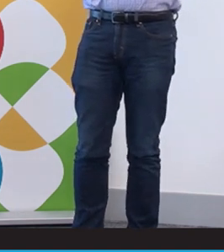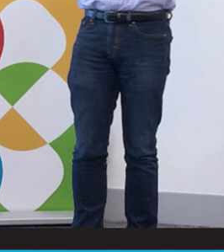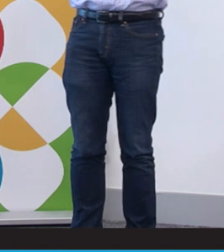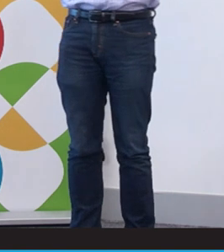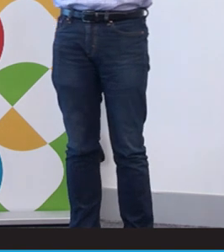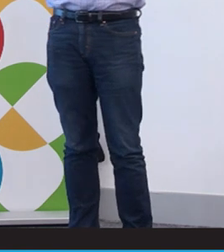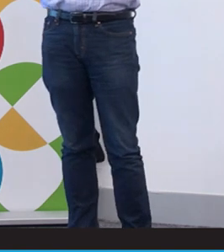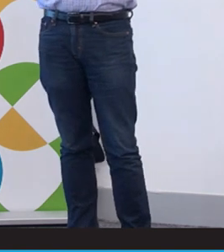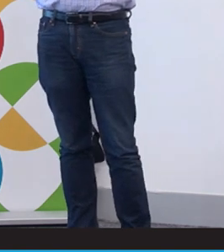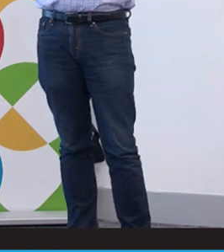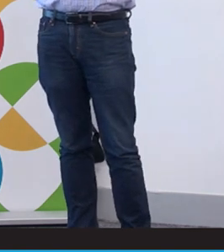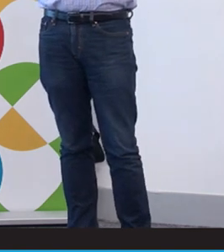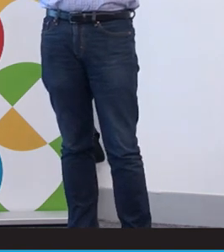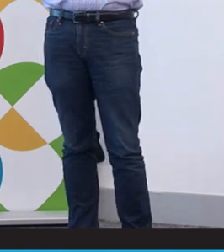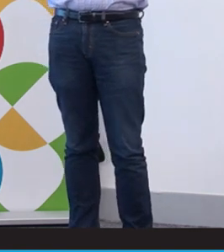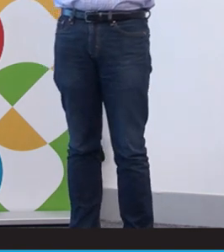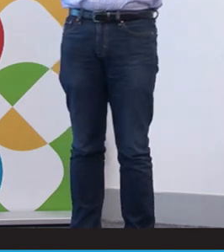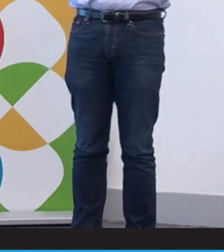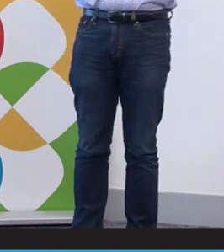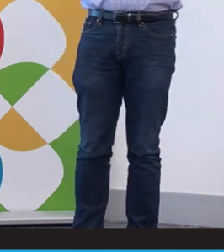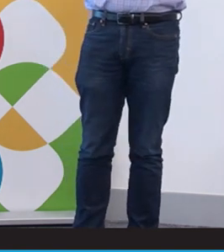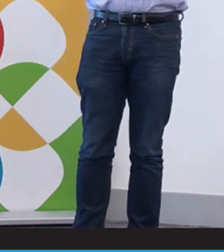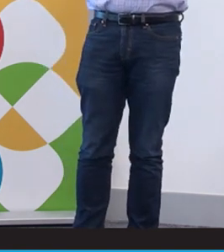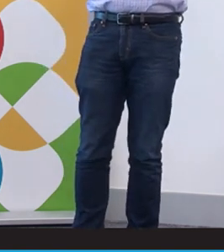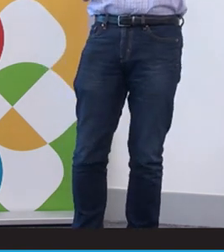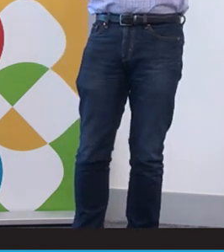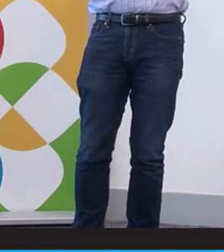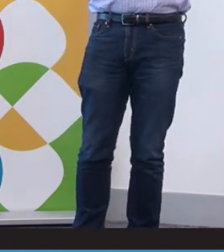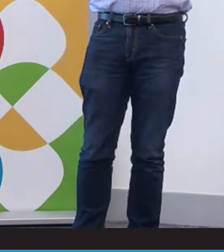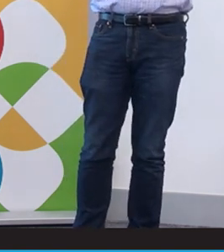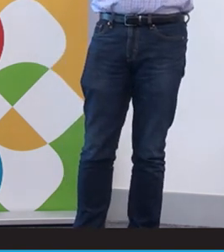Australia to accomplish. We recently held a deaf youth camp. We focused on